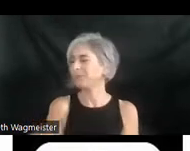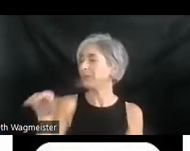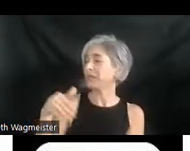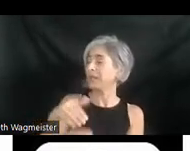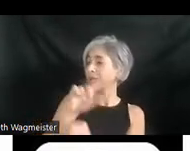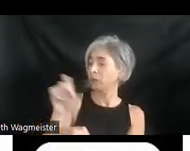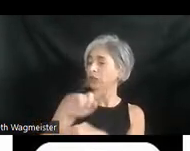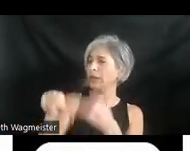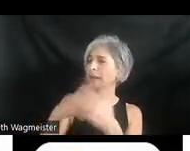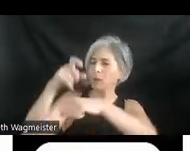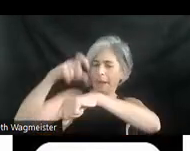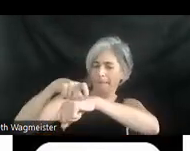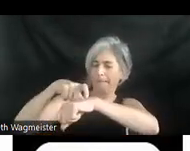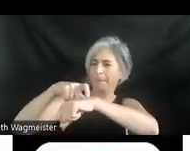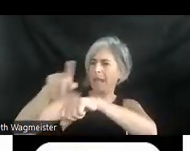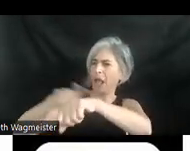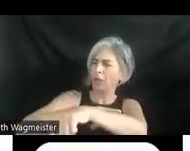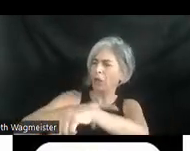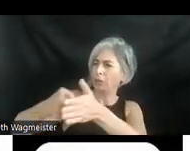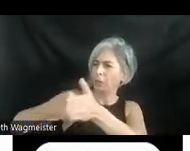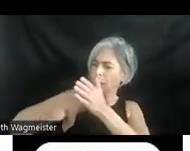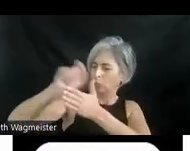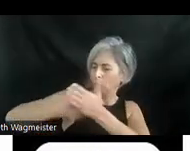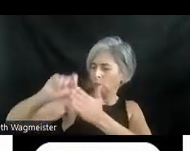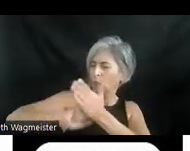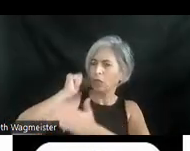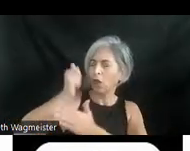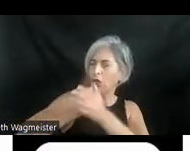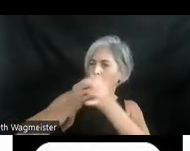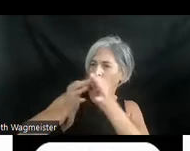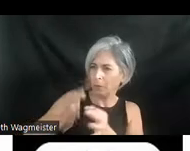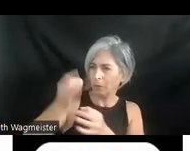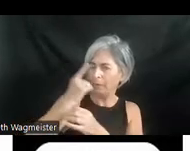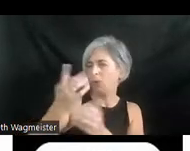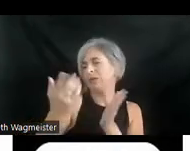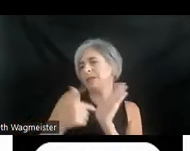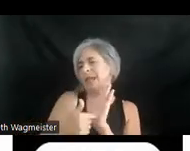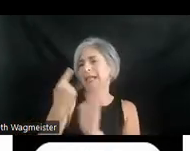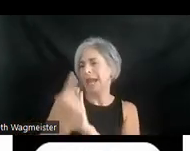time. How long does it take to write audio description for, say, an hour of video? I'm